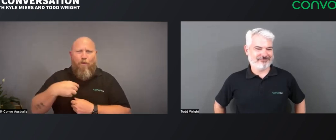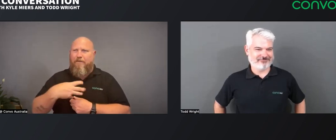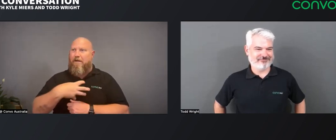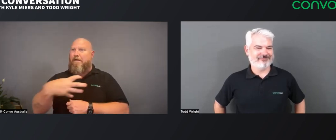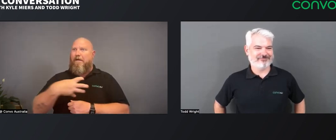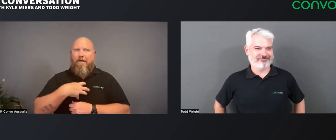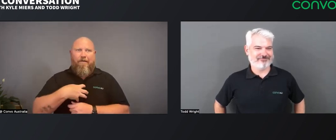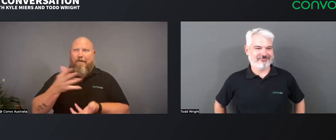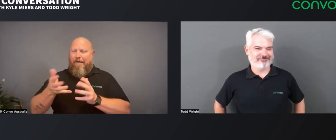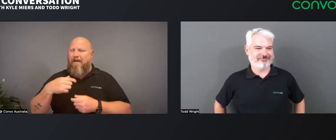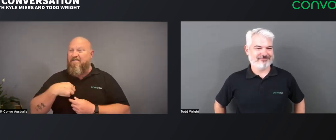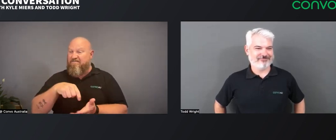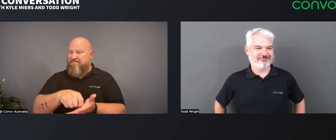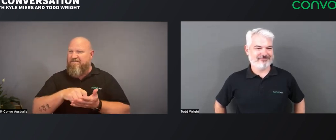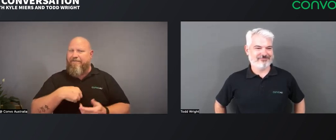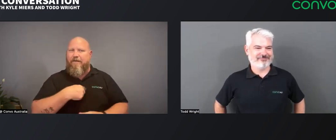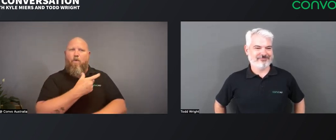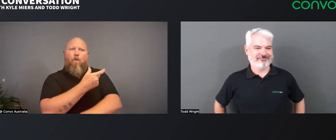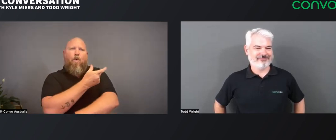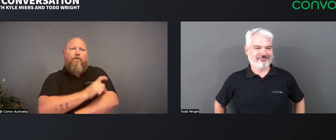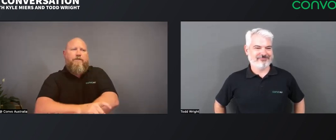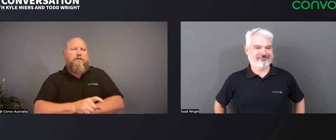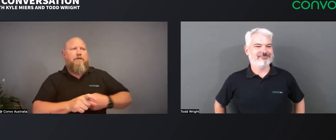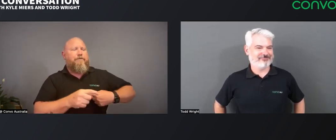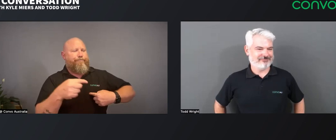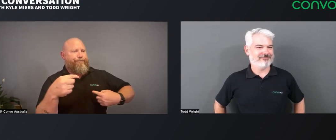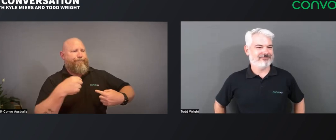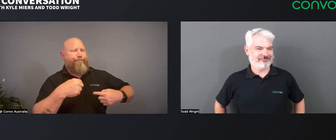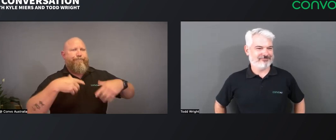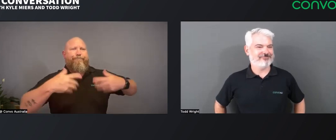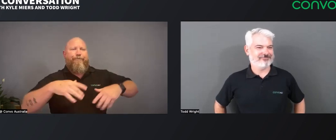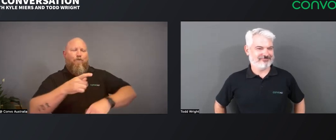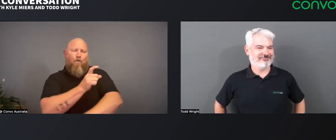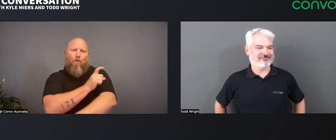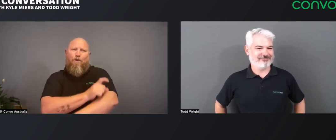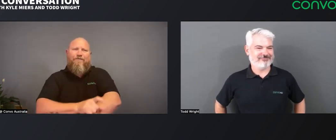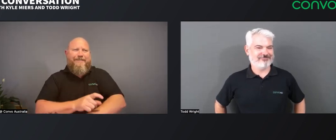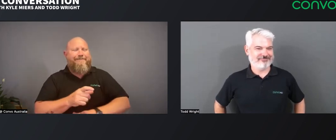about my dog, I could even see how he spoke to my dog. And I felt confident,